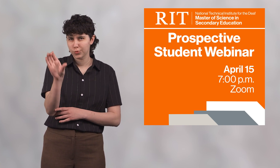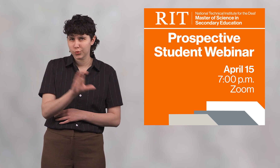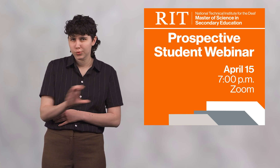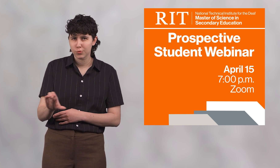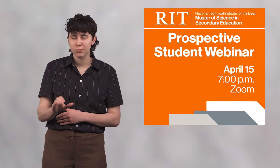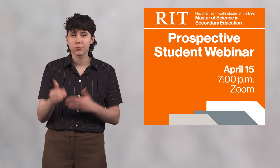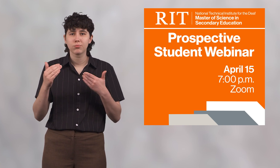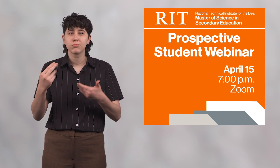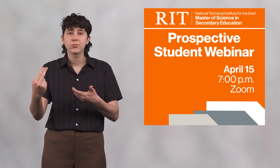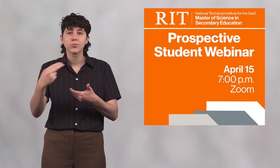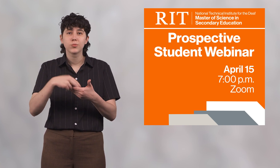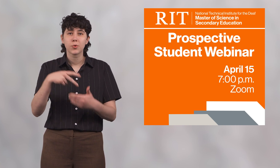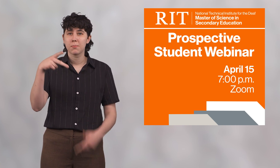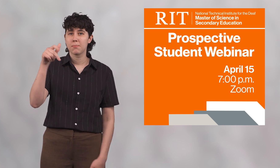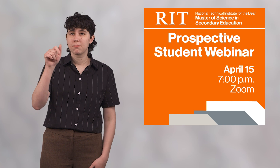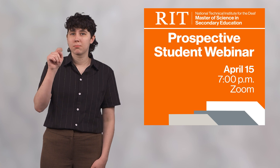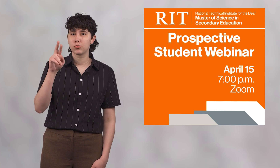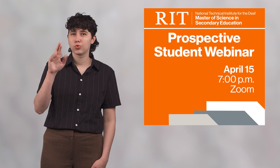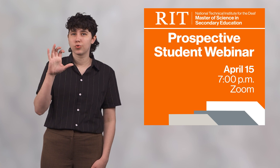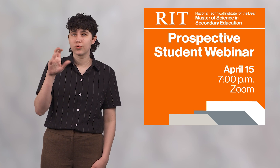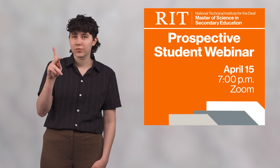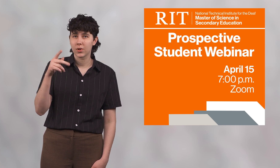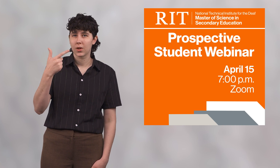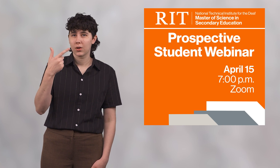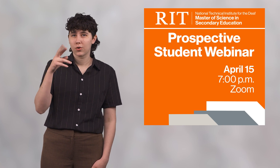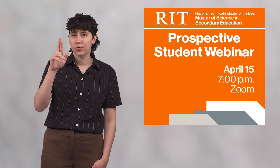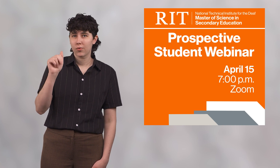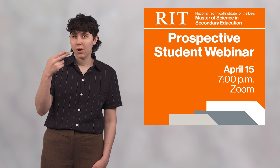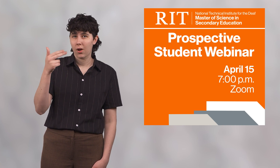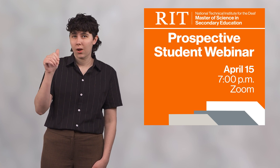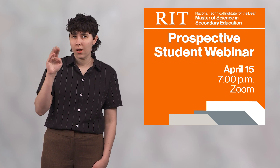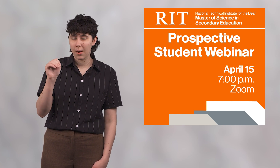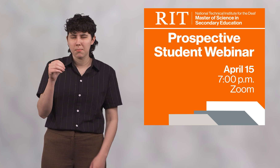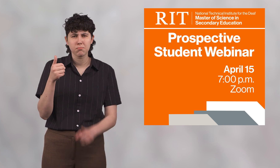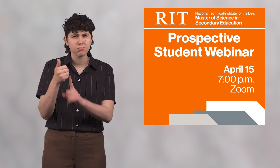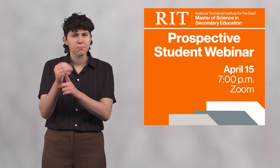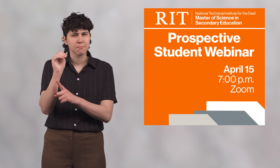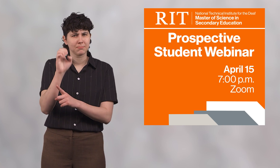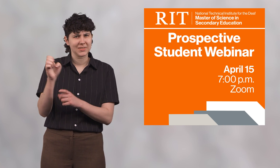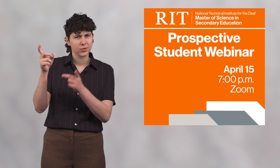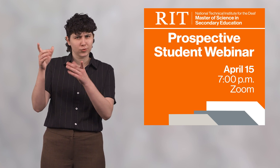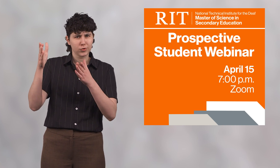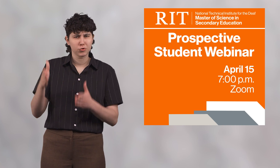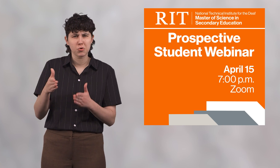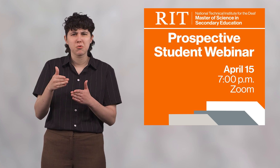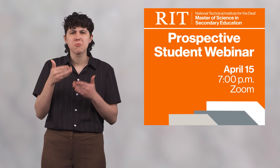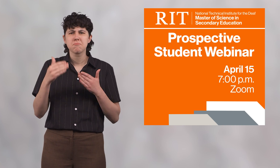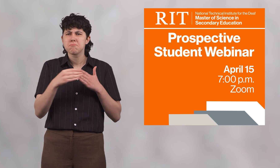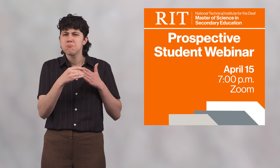It's all happening online via Zoom. Join Patrick Graham, MSSE director,